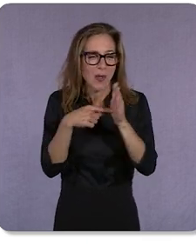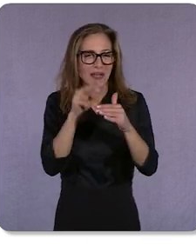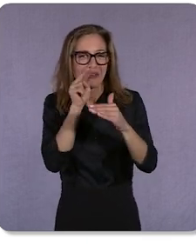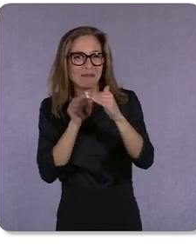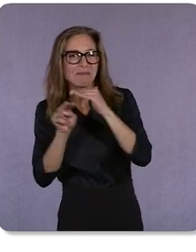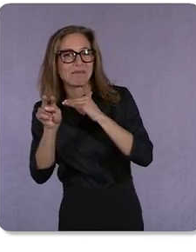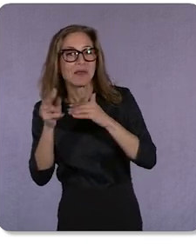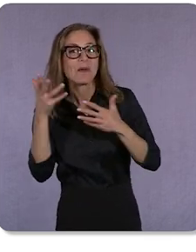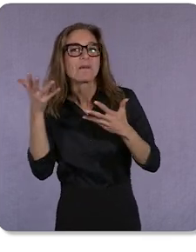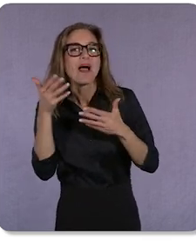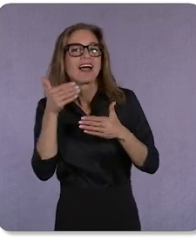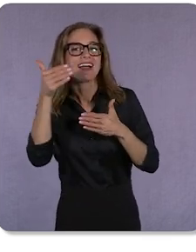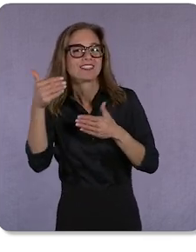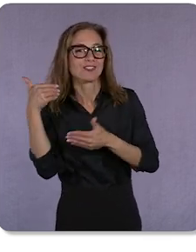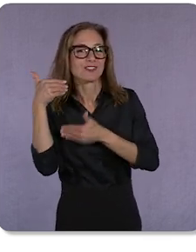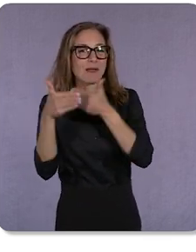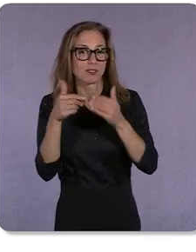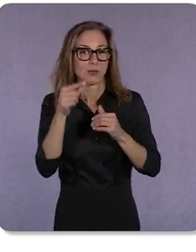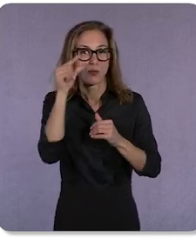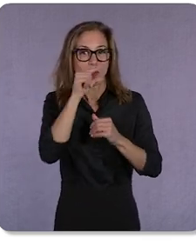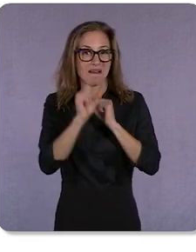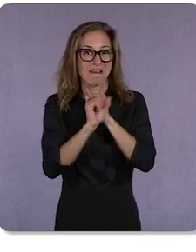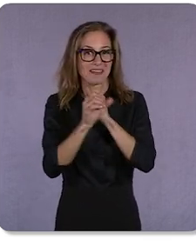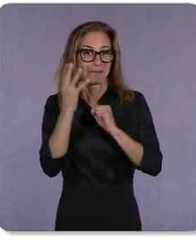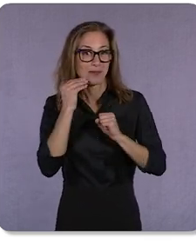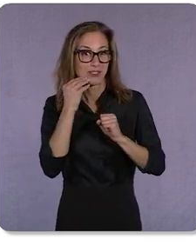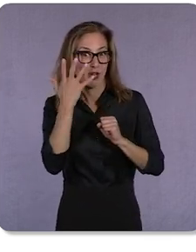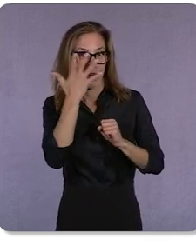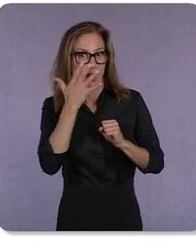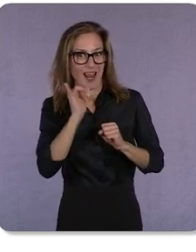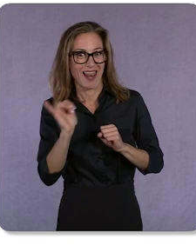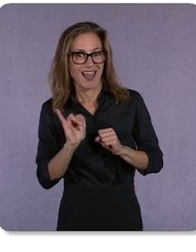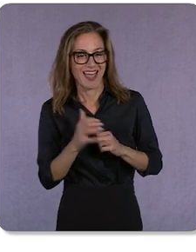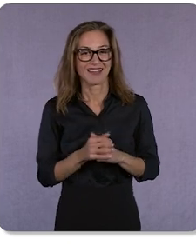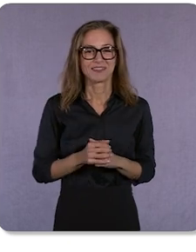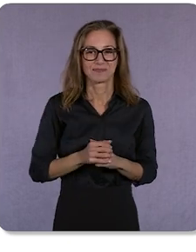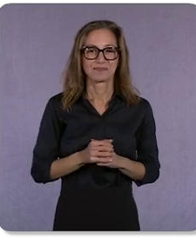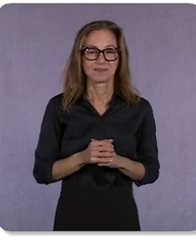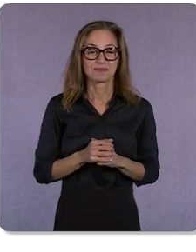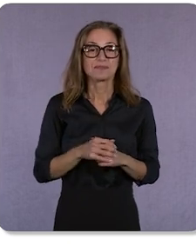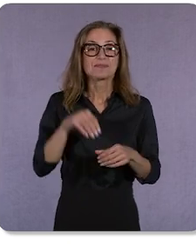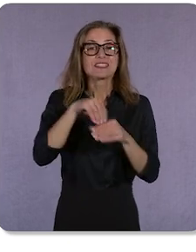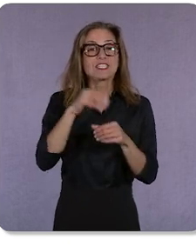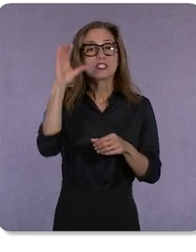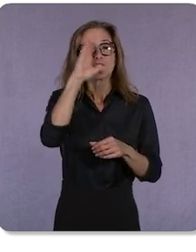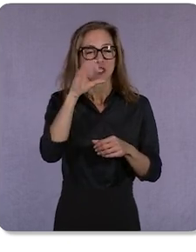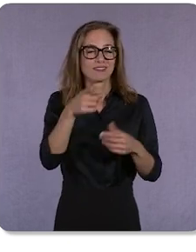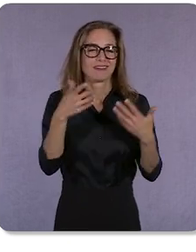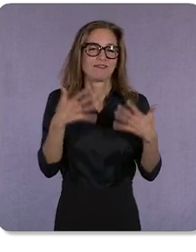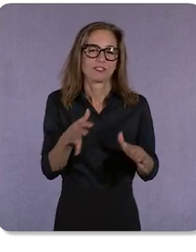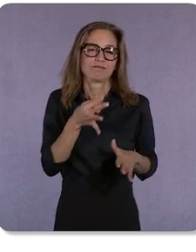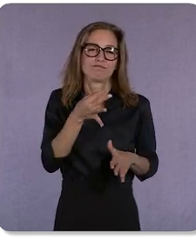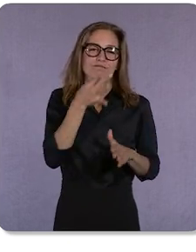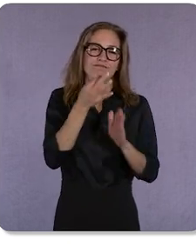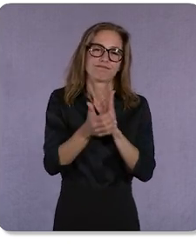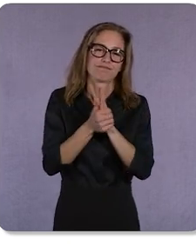ad experiences will look like. In Search, you’ve become experts in text ads.